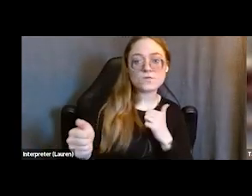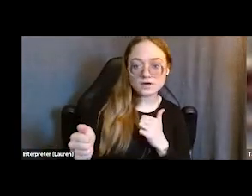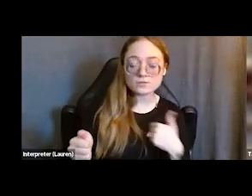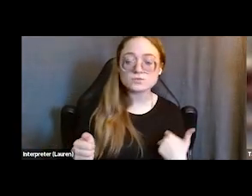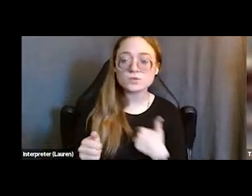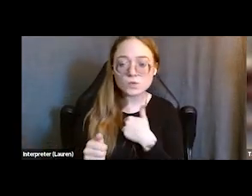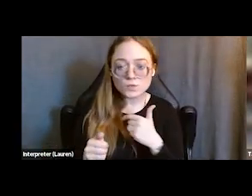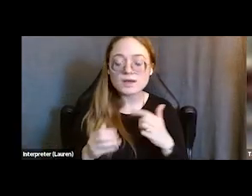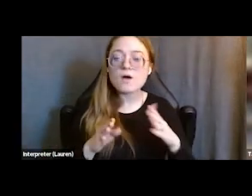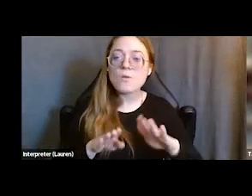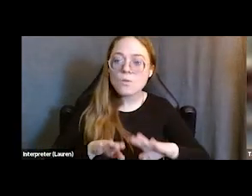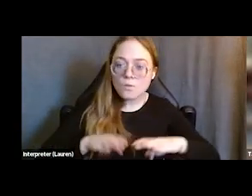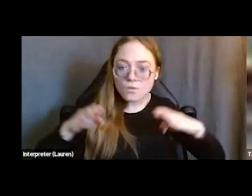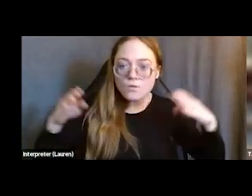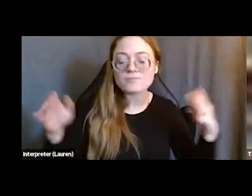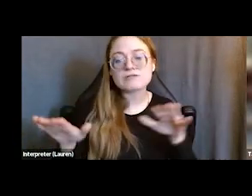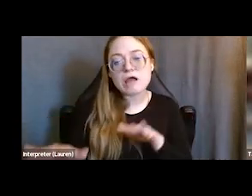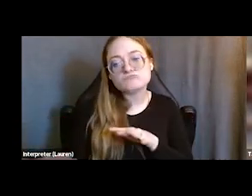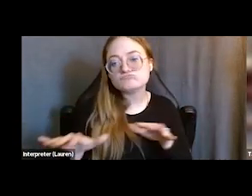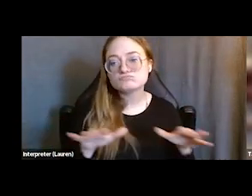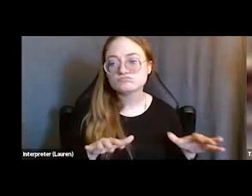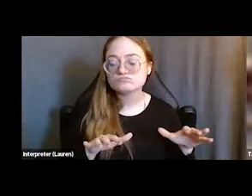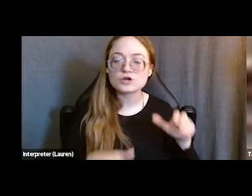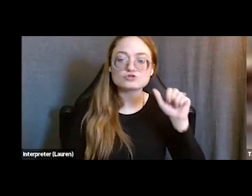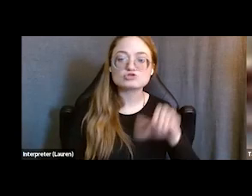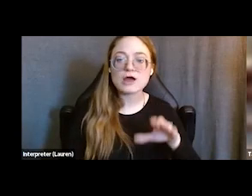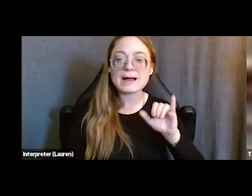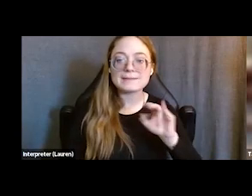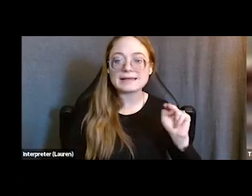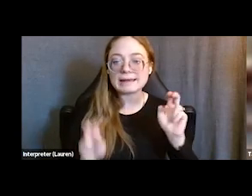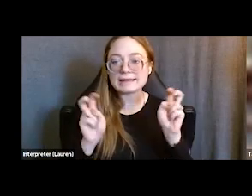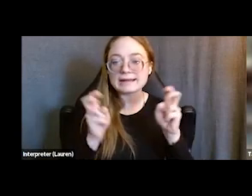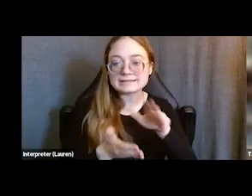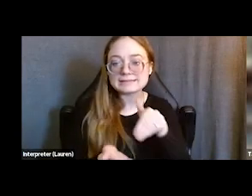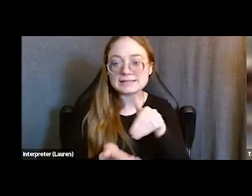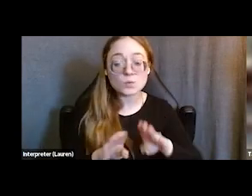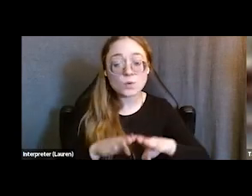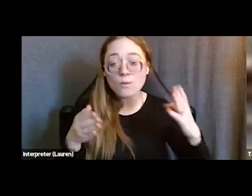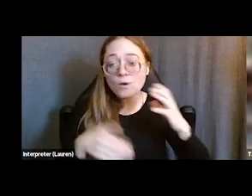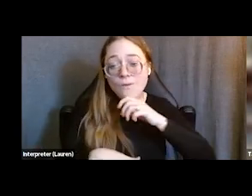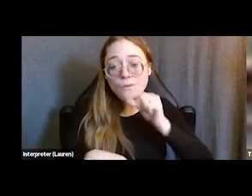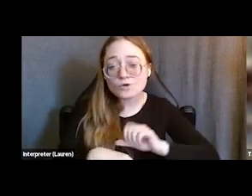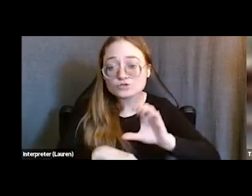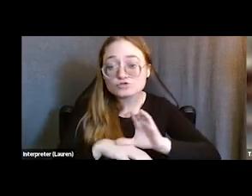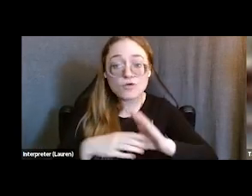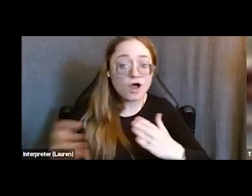as a very informal drop-in center. We opened up in an old church. We said everybody come in as you will.